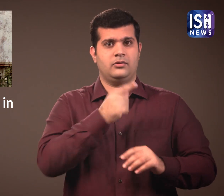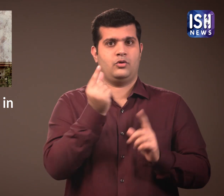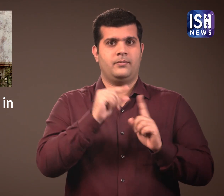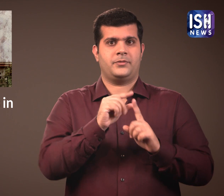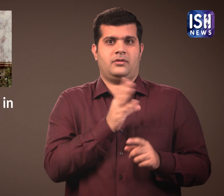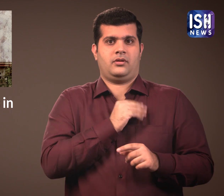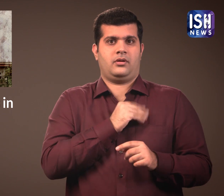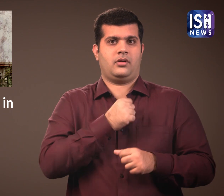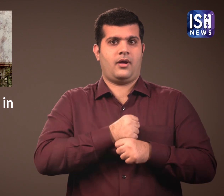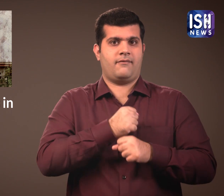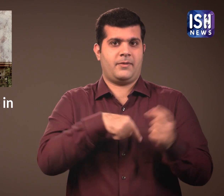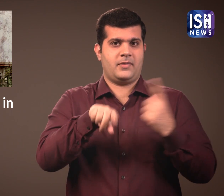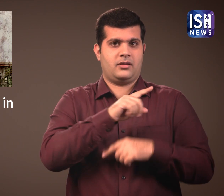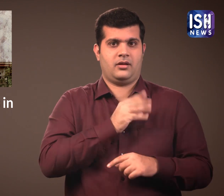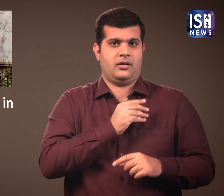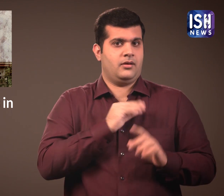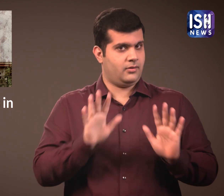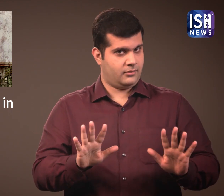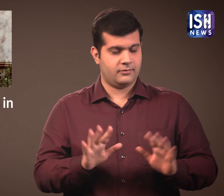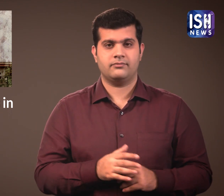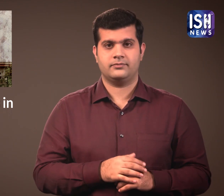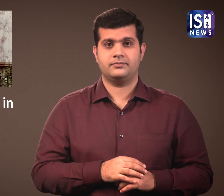This is why the UP government is afraid.